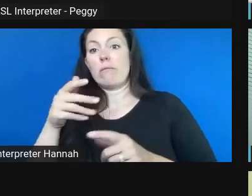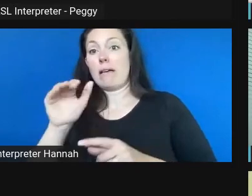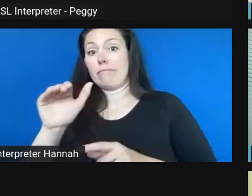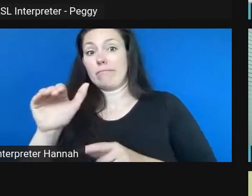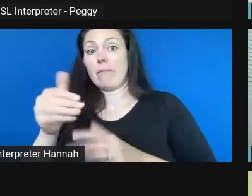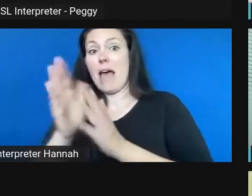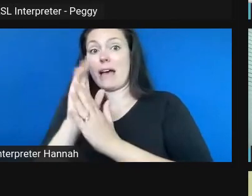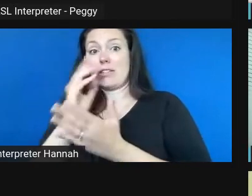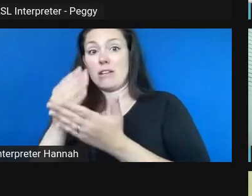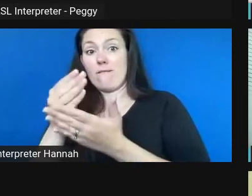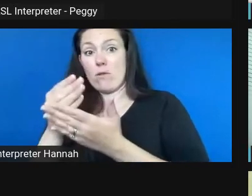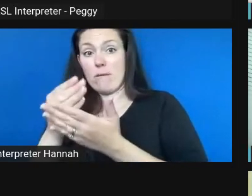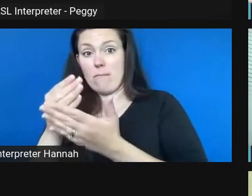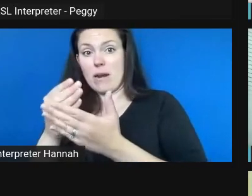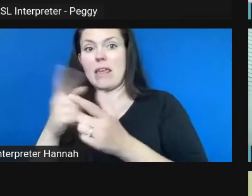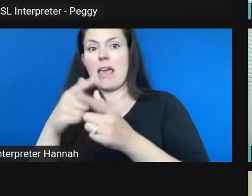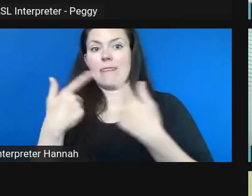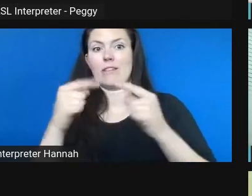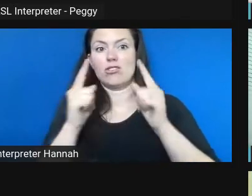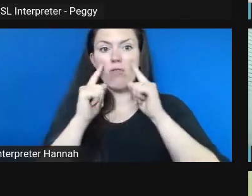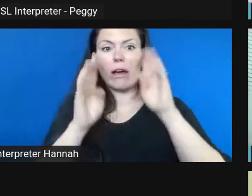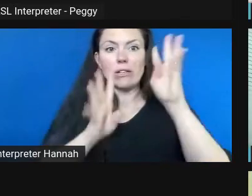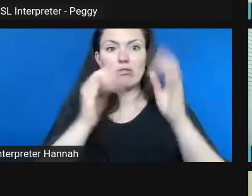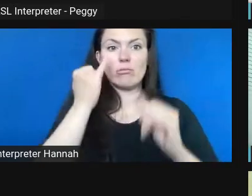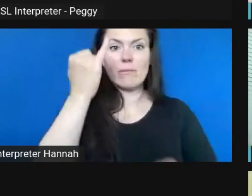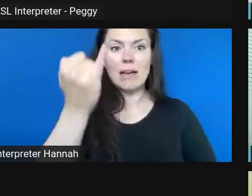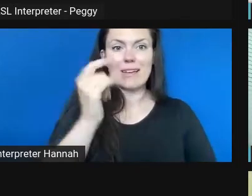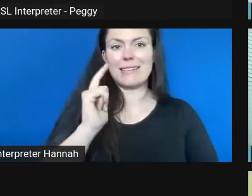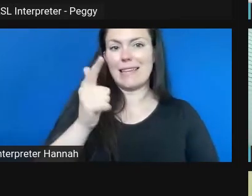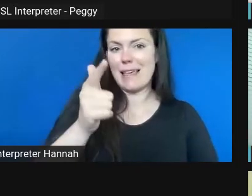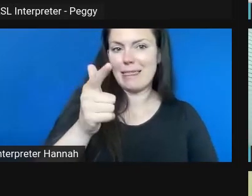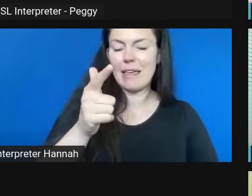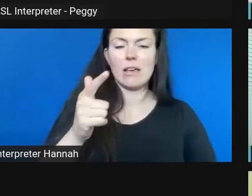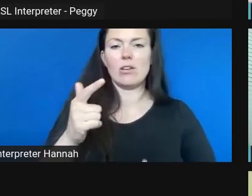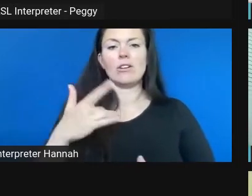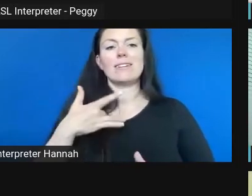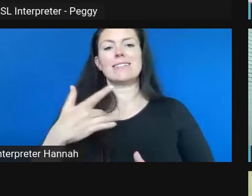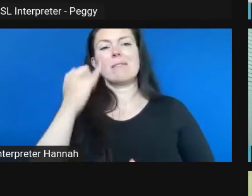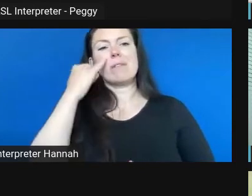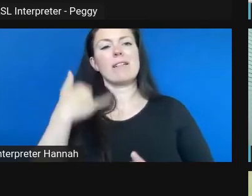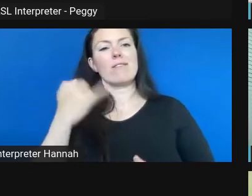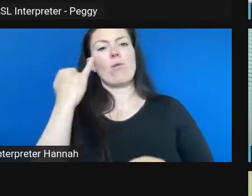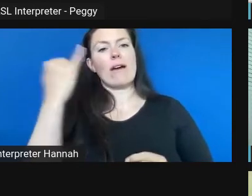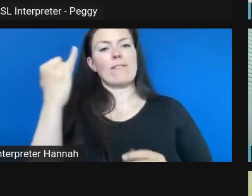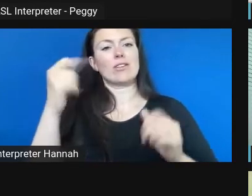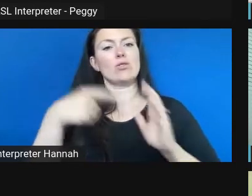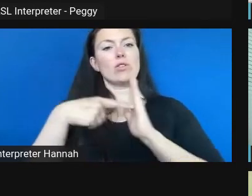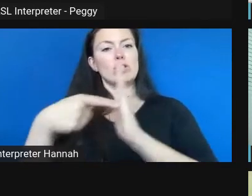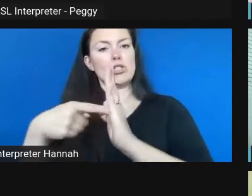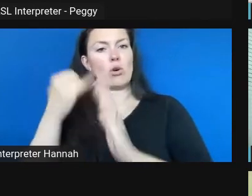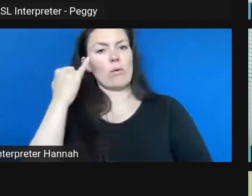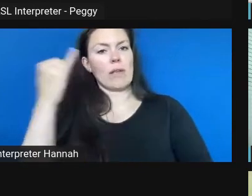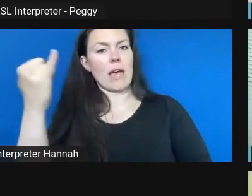specificity to it that, again, helps to inspire people with the specific vision, funding falls in place a lot